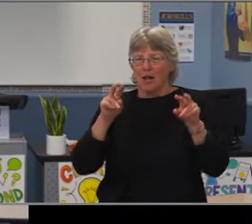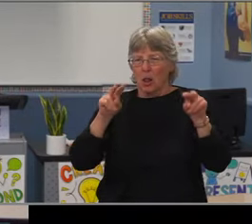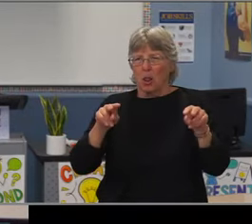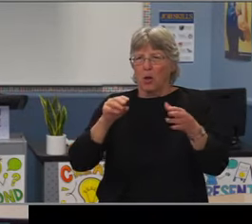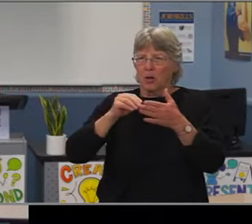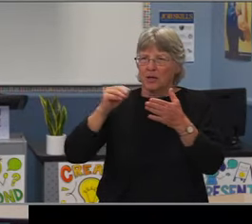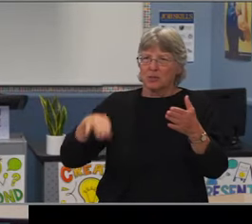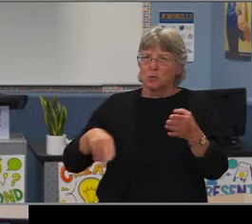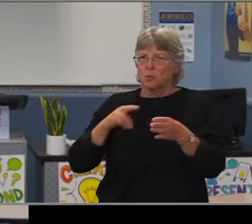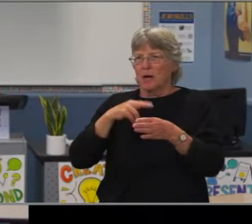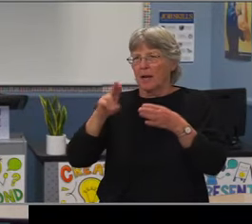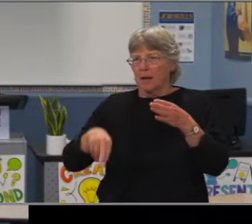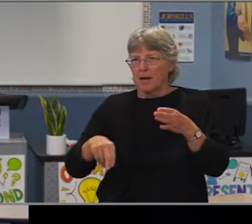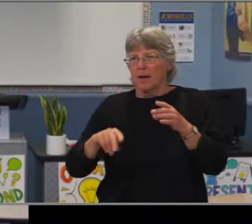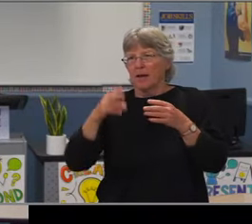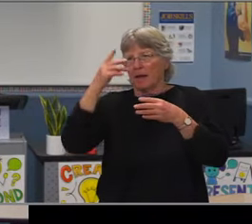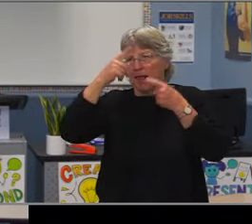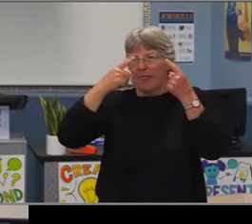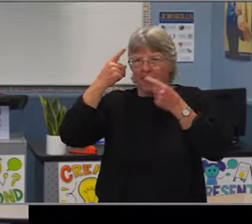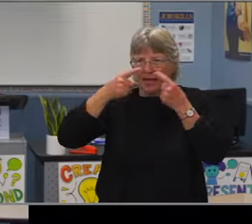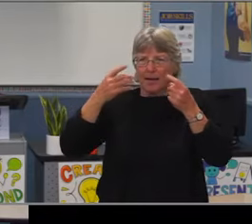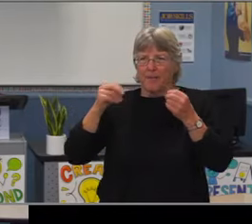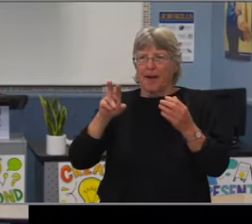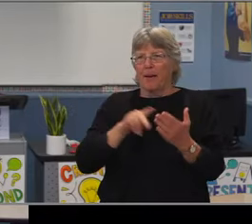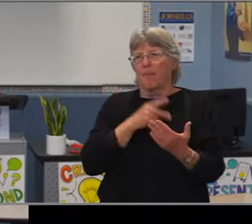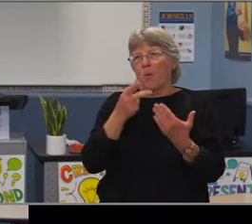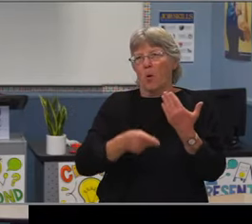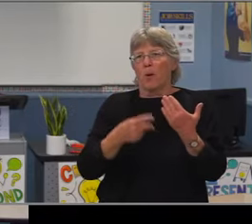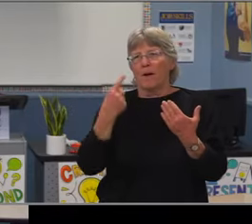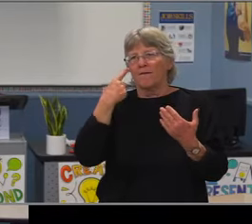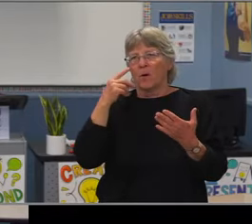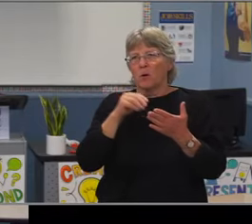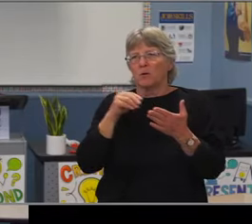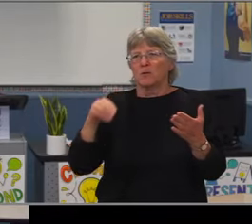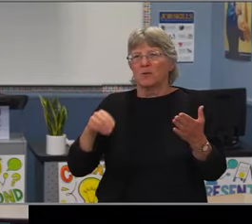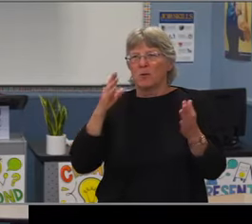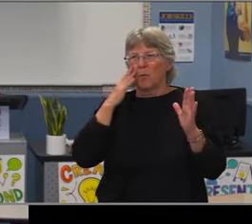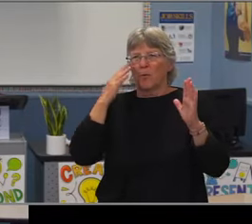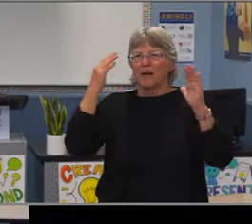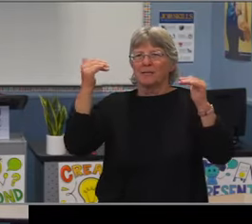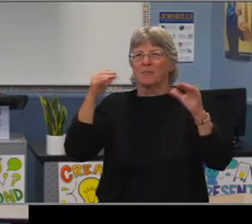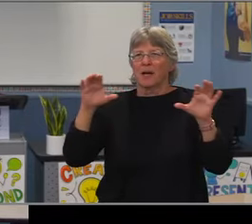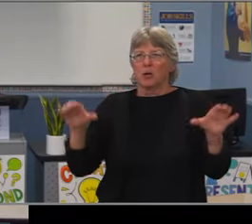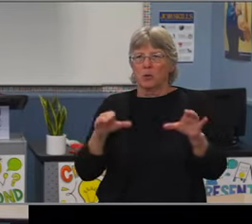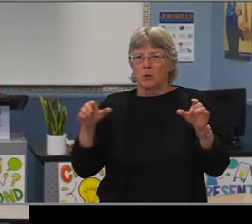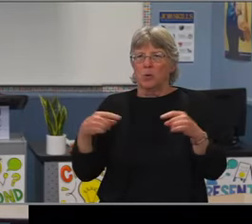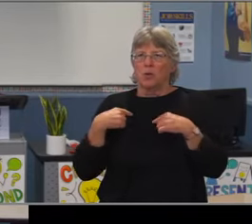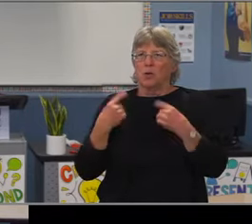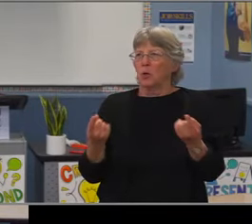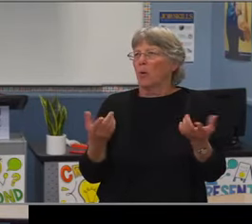Now fortunately, Dr. Camerino previous to me, and then in my position being a former elementary principal